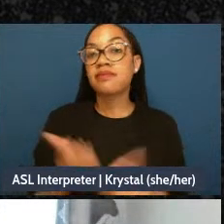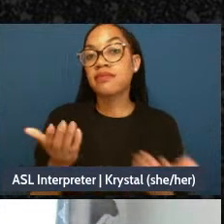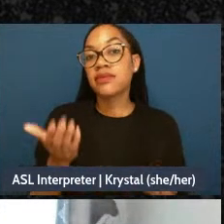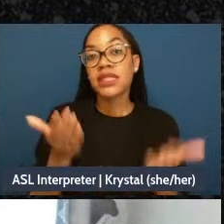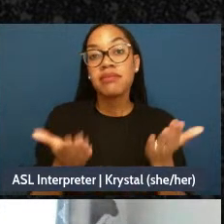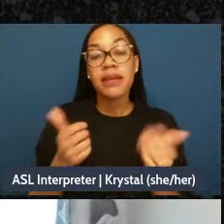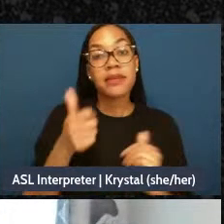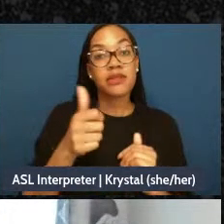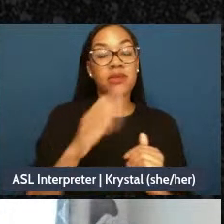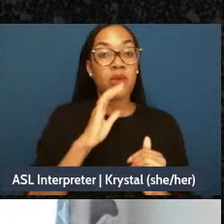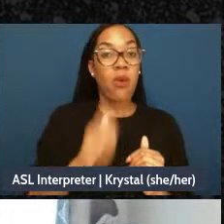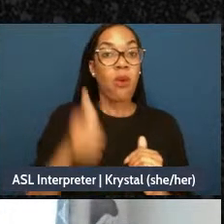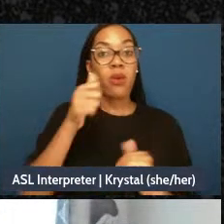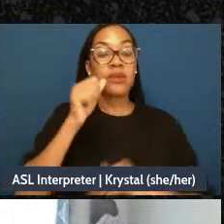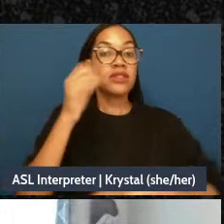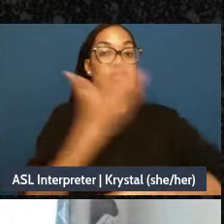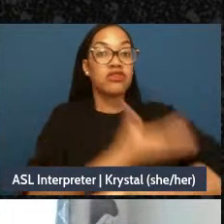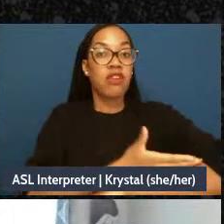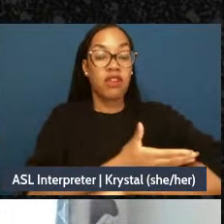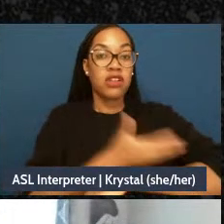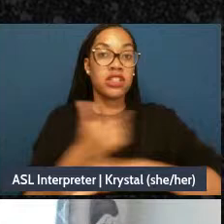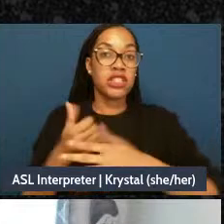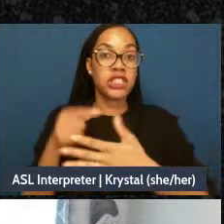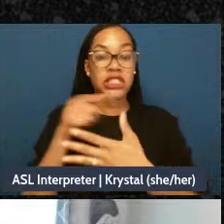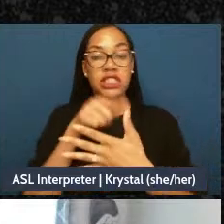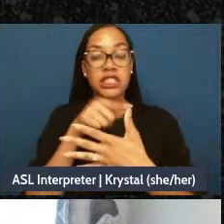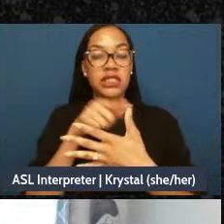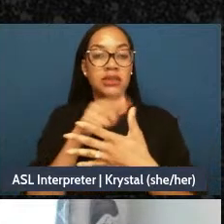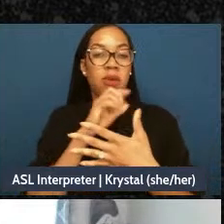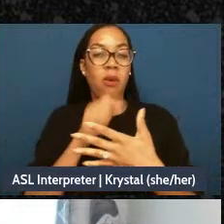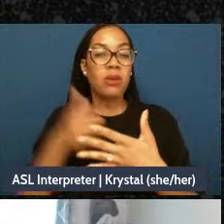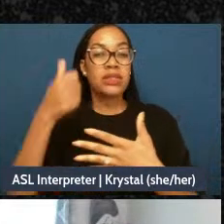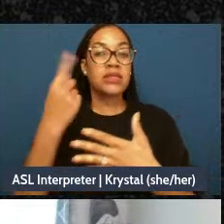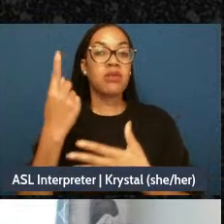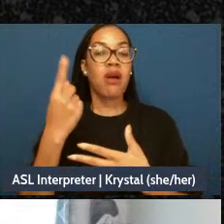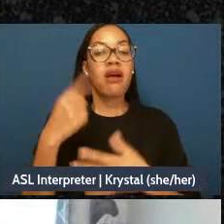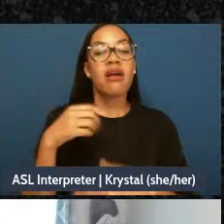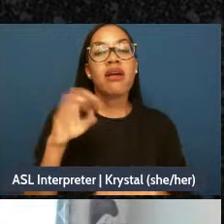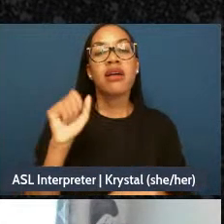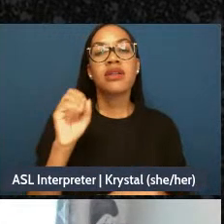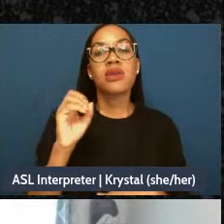And because of that you were bestowed all these responsibilities that you didn't want you know?